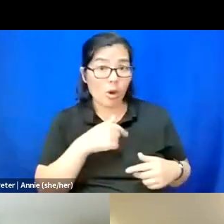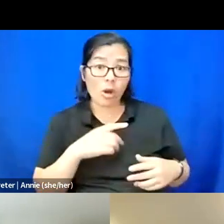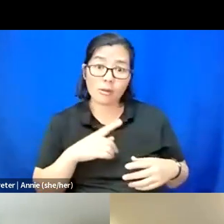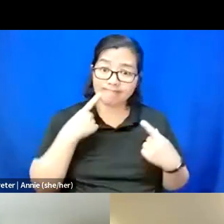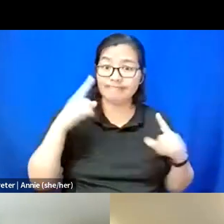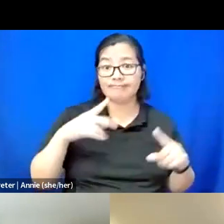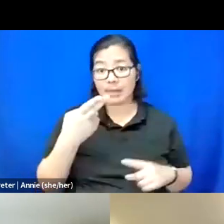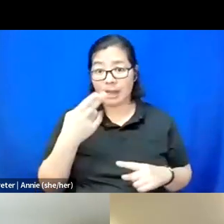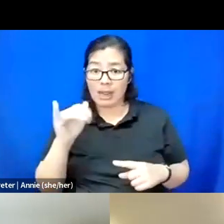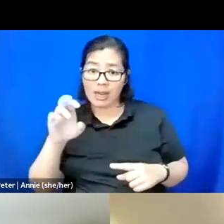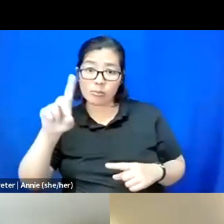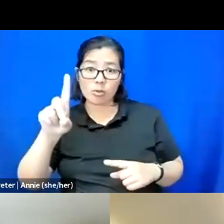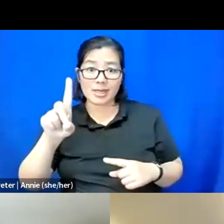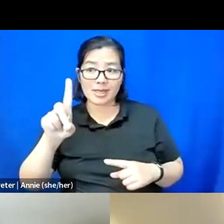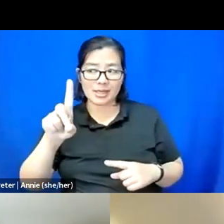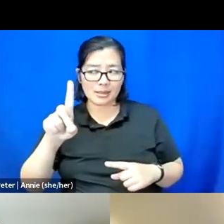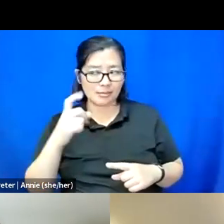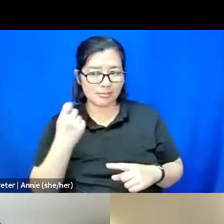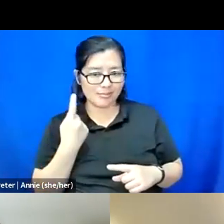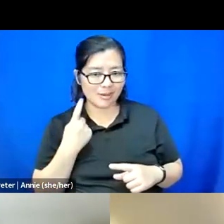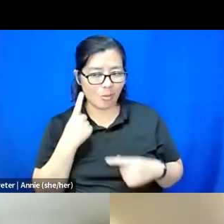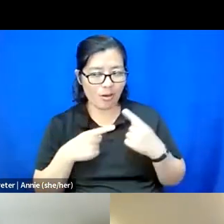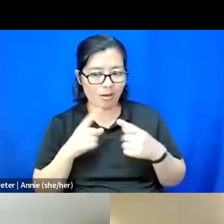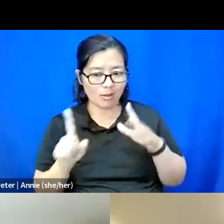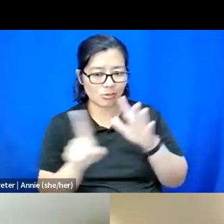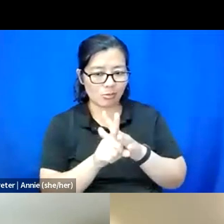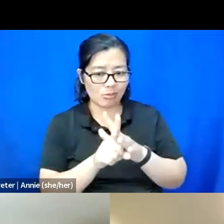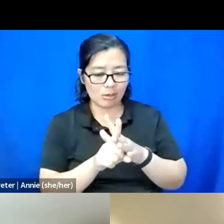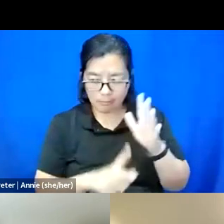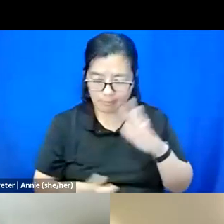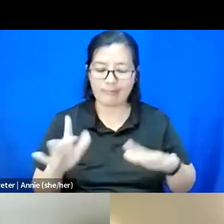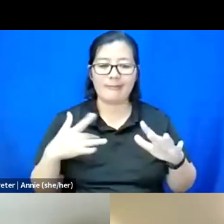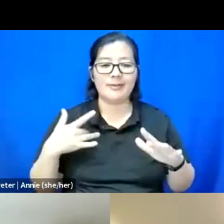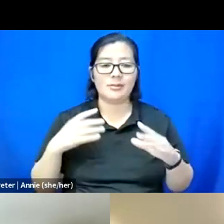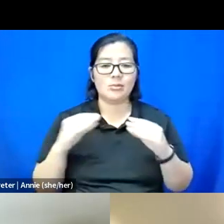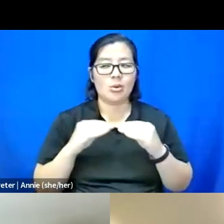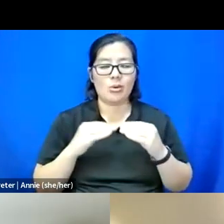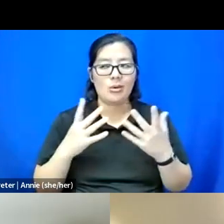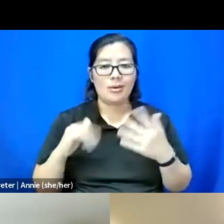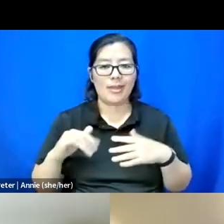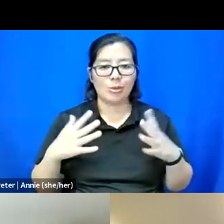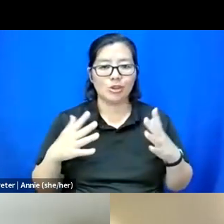but when I show up it feels more like that was just performative.